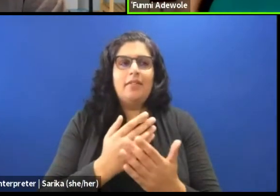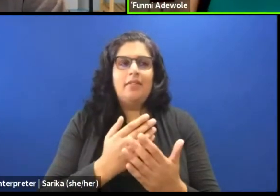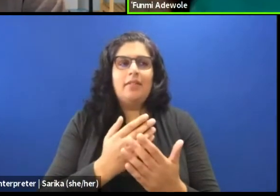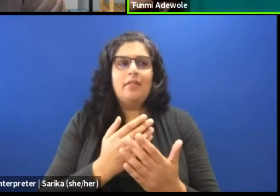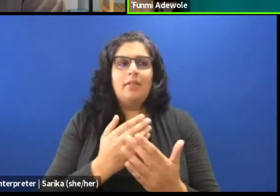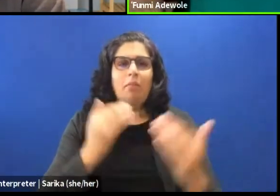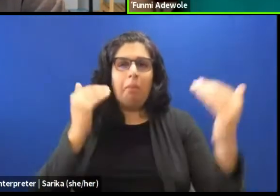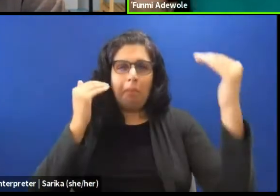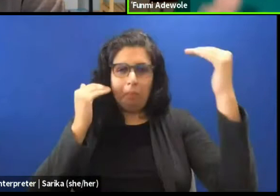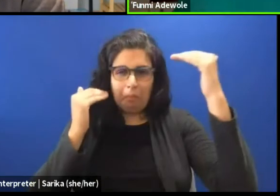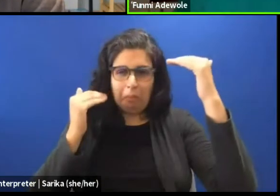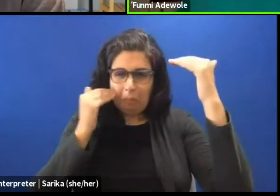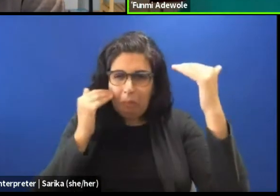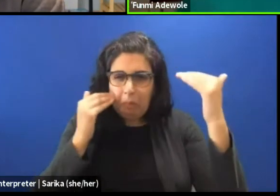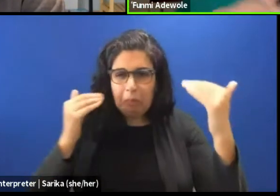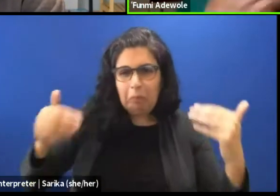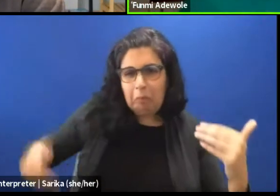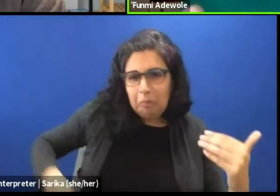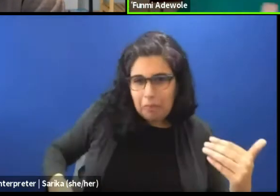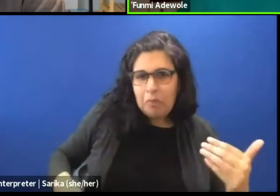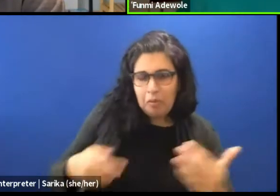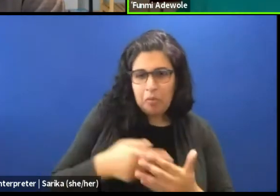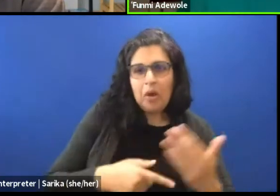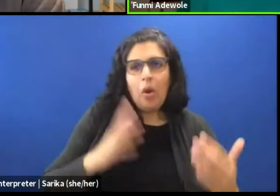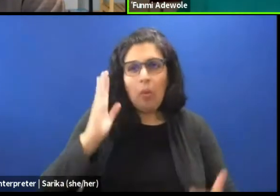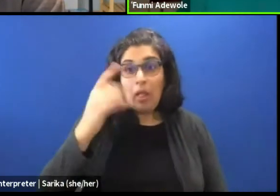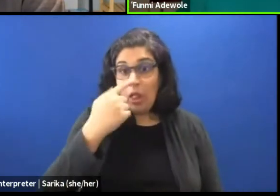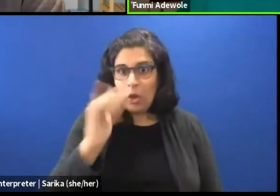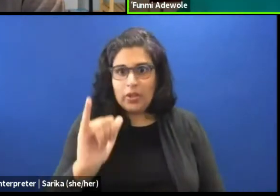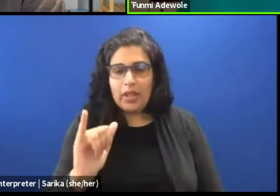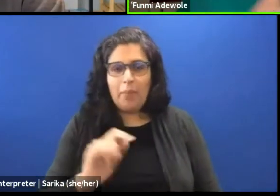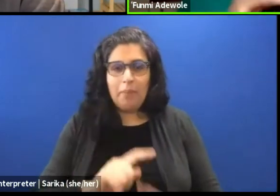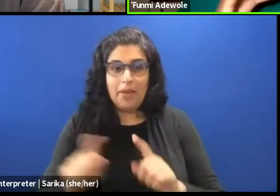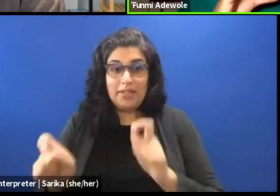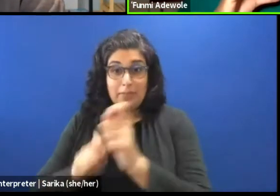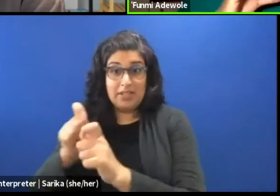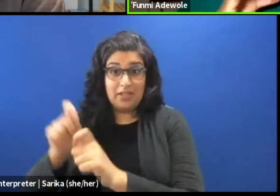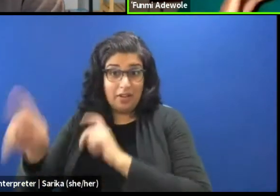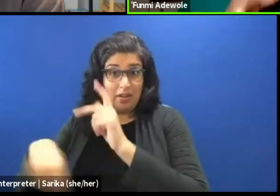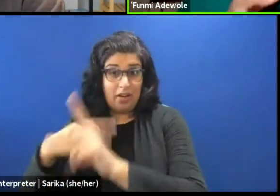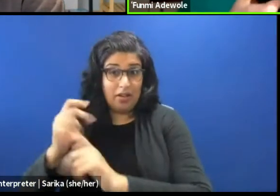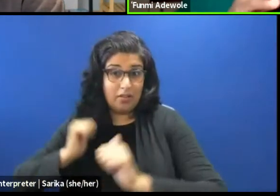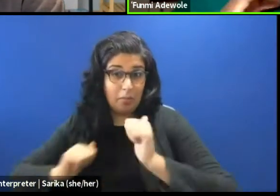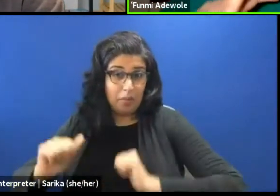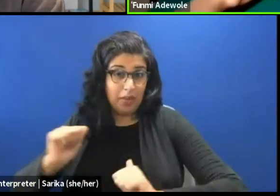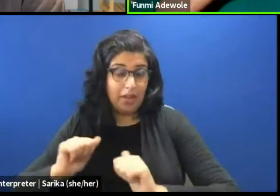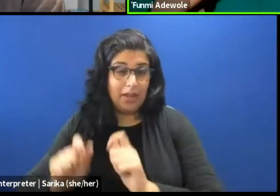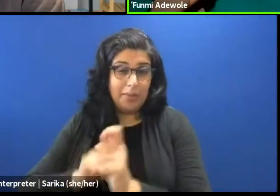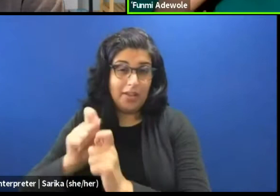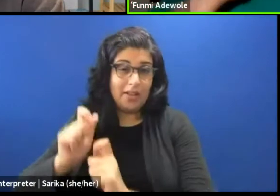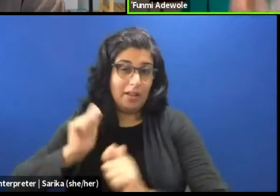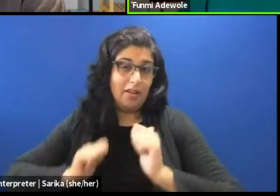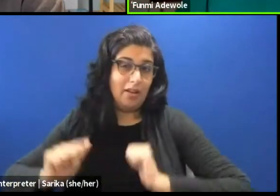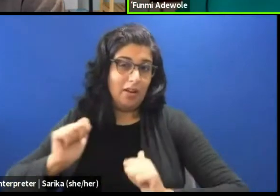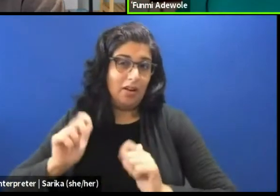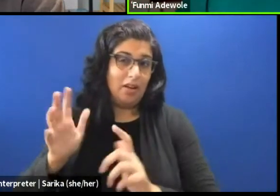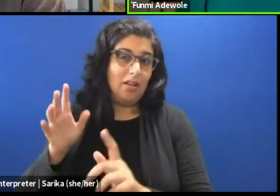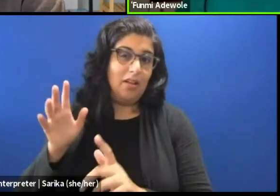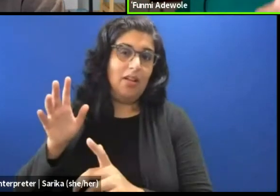what you are going to end up with, but with certain plays, especially performances, especially the ones that are interdisciplinary,